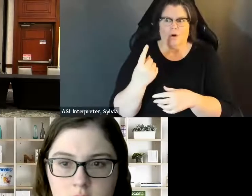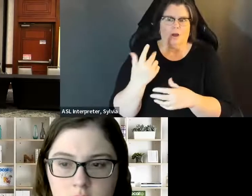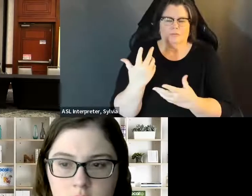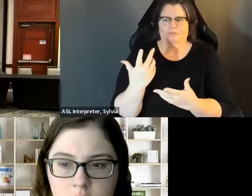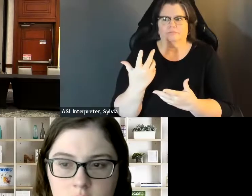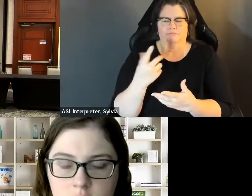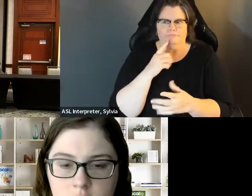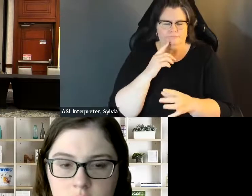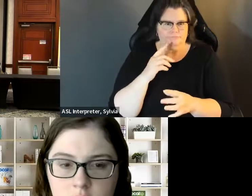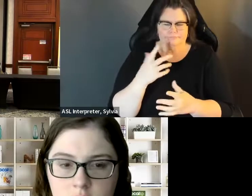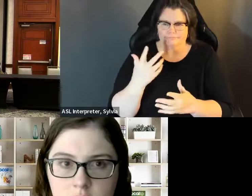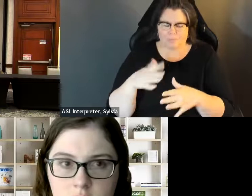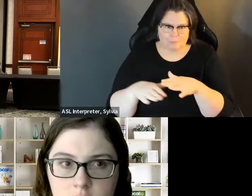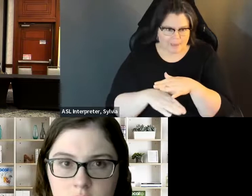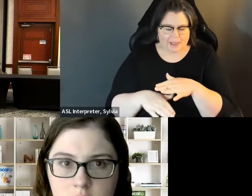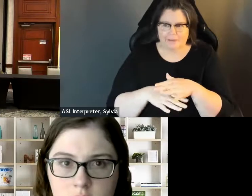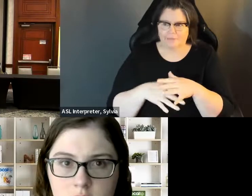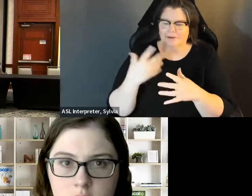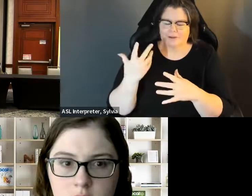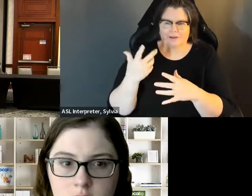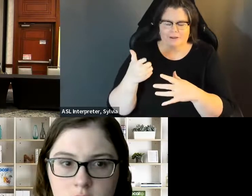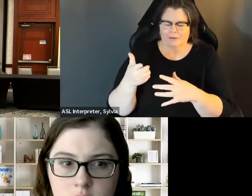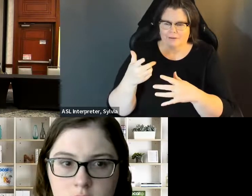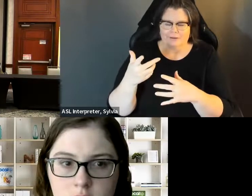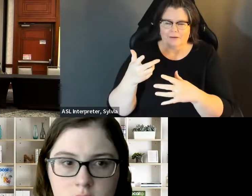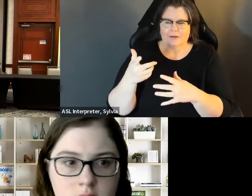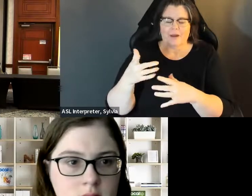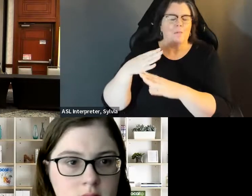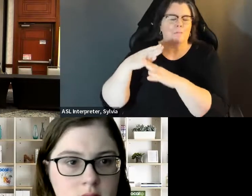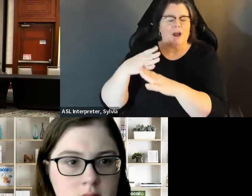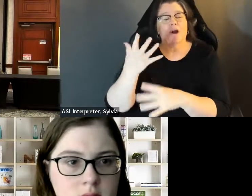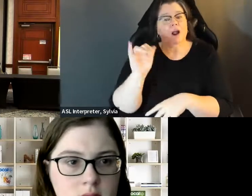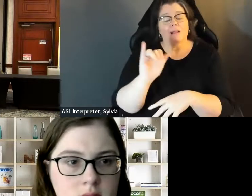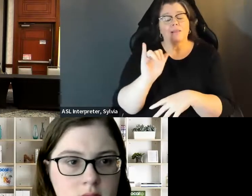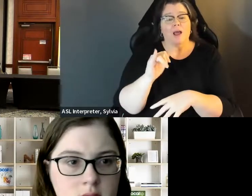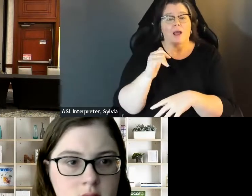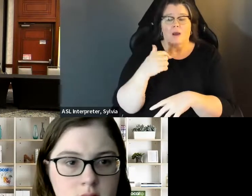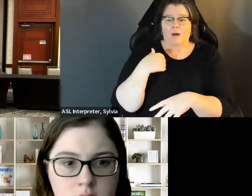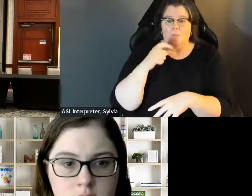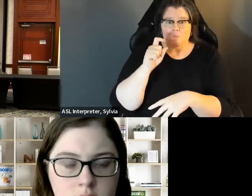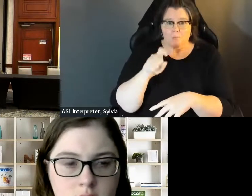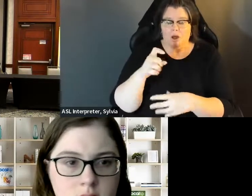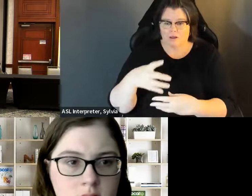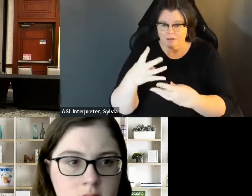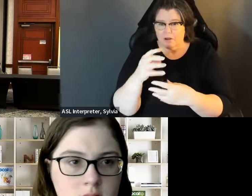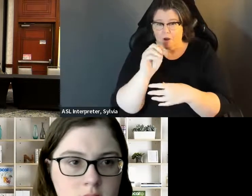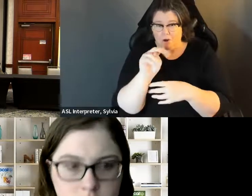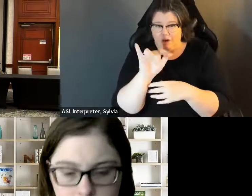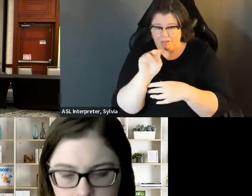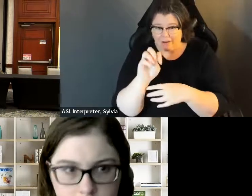okay. Got a good party. This is Caroline. Some of the barriers that I found one of the the basic. the barriers that I've found, one of the basic barriers is that a lot of entities, because you have